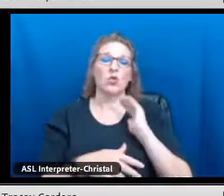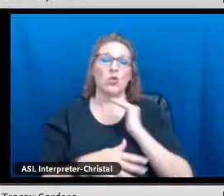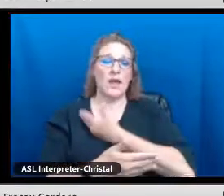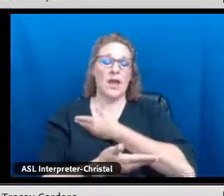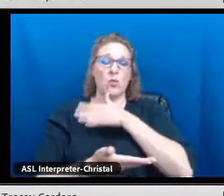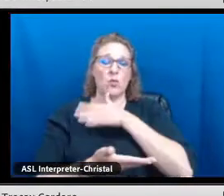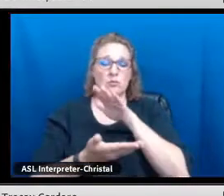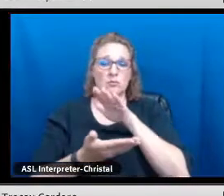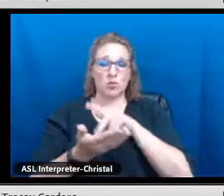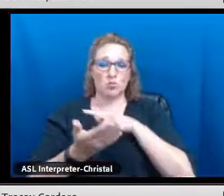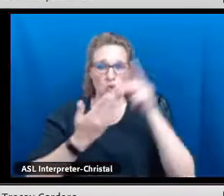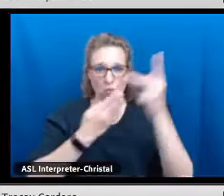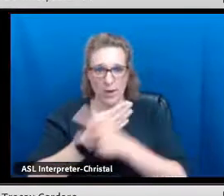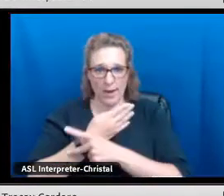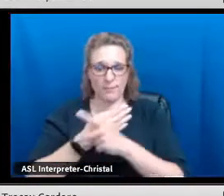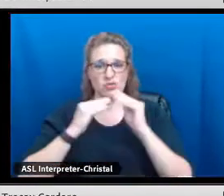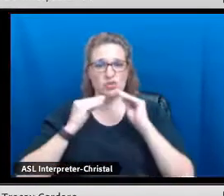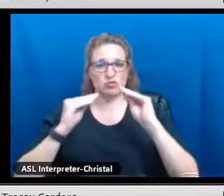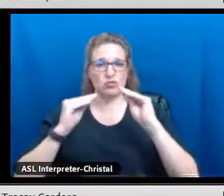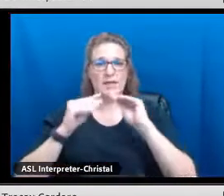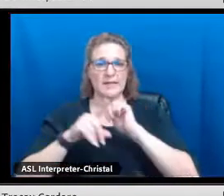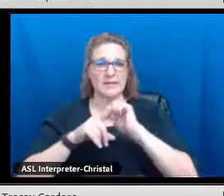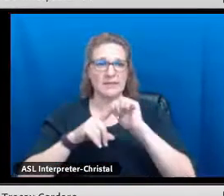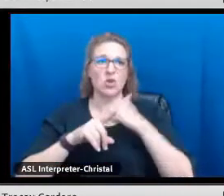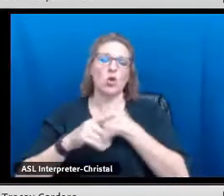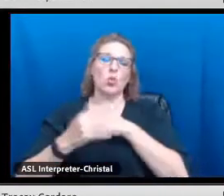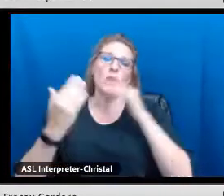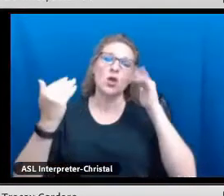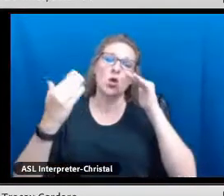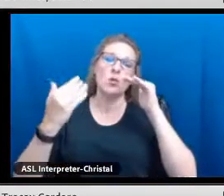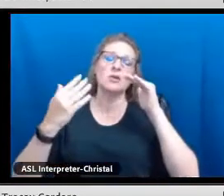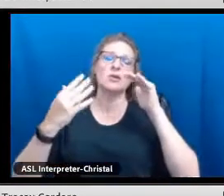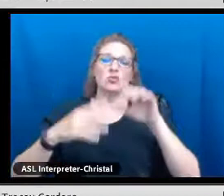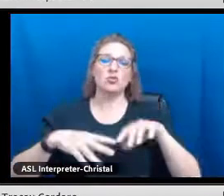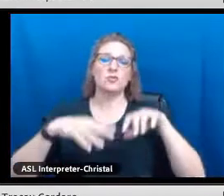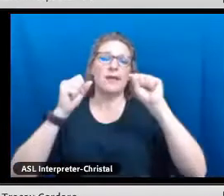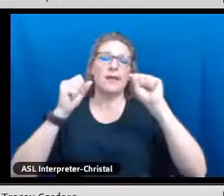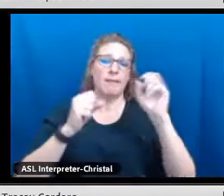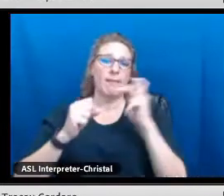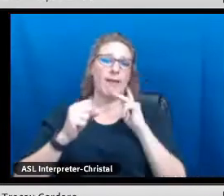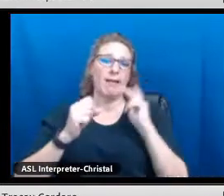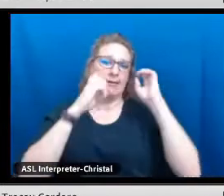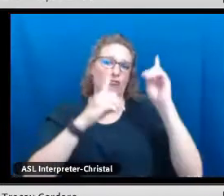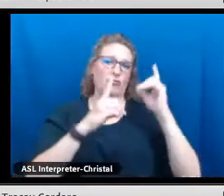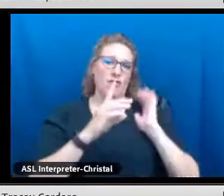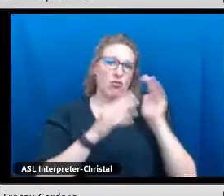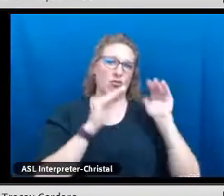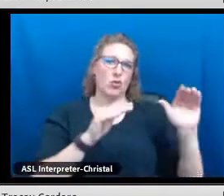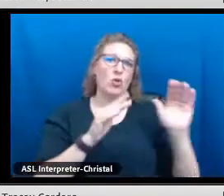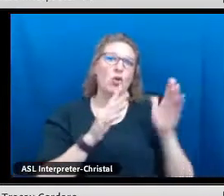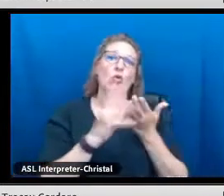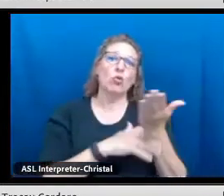Through our institute, through our teacher training program, we hope to reclaim the education